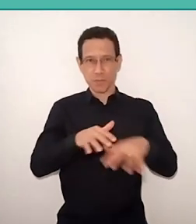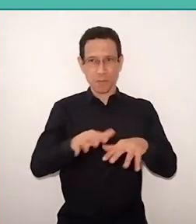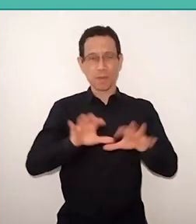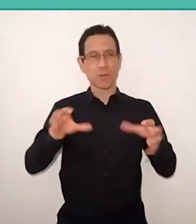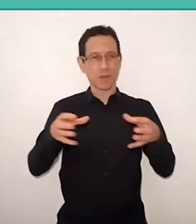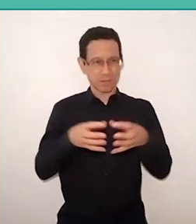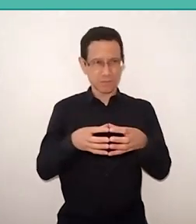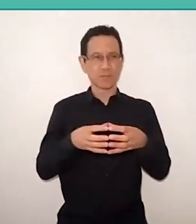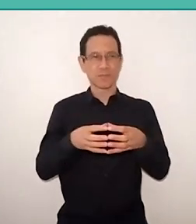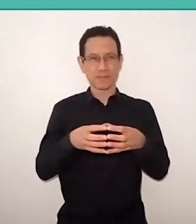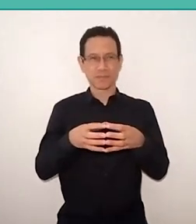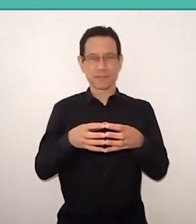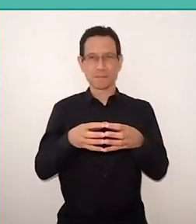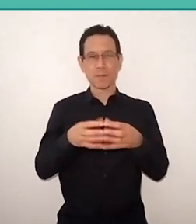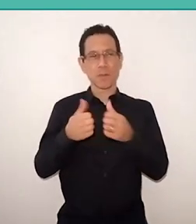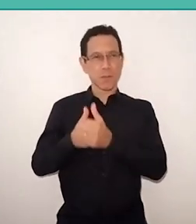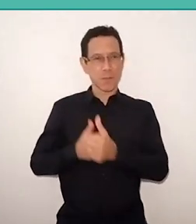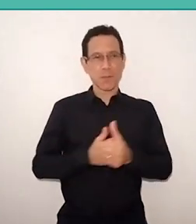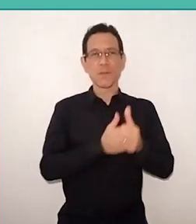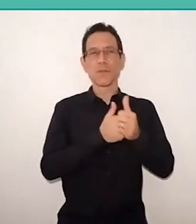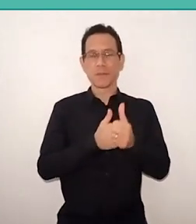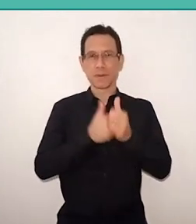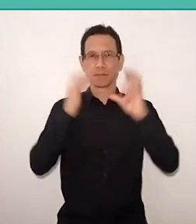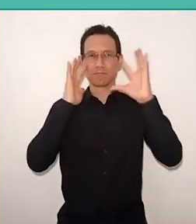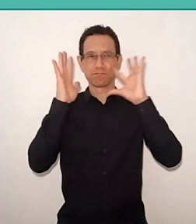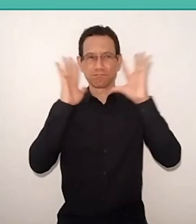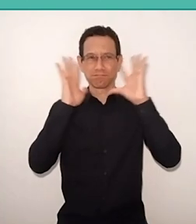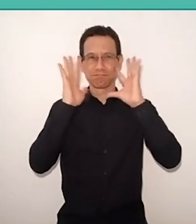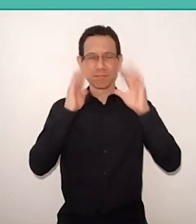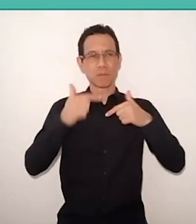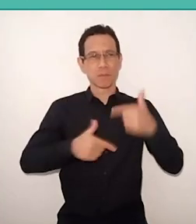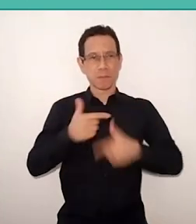that accompany Paulo Freire’s thought and work